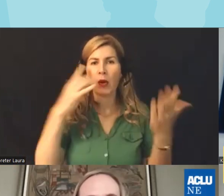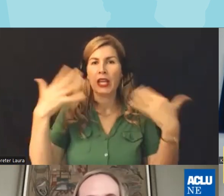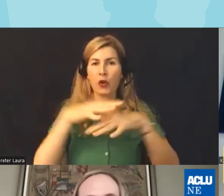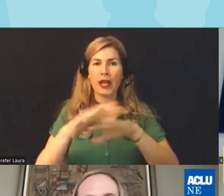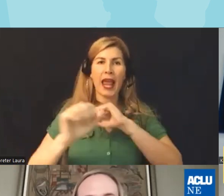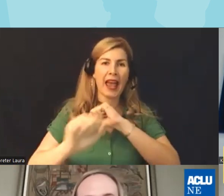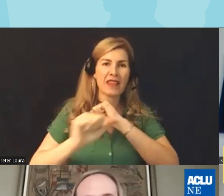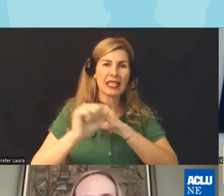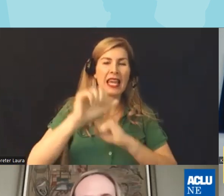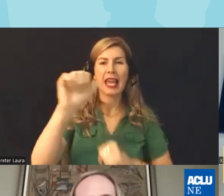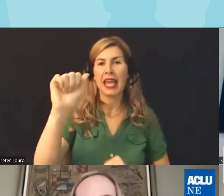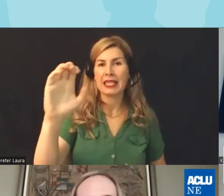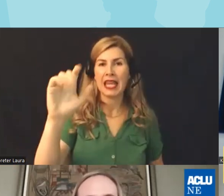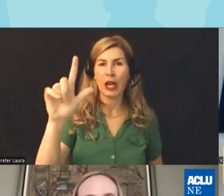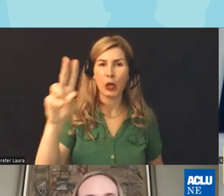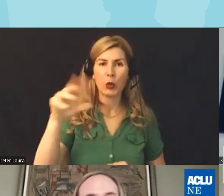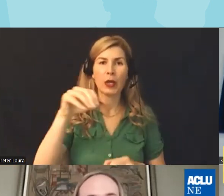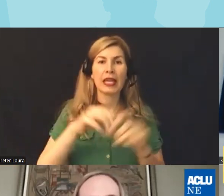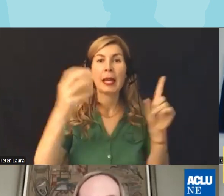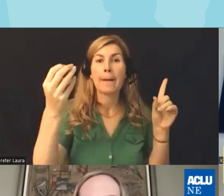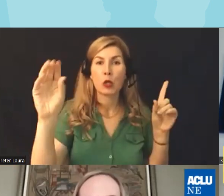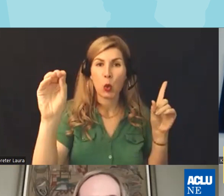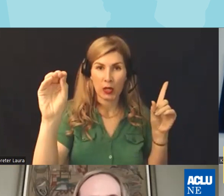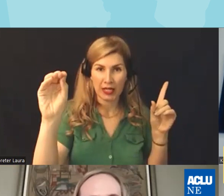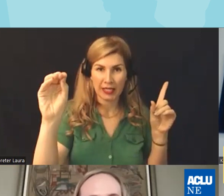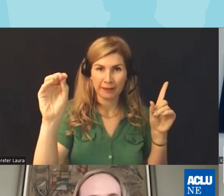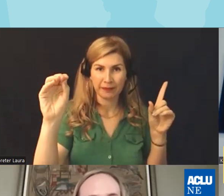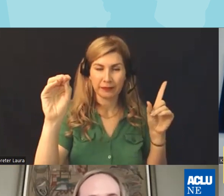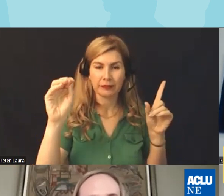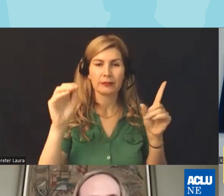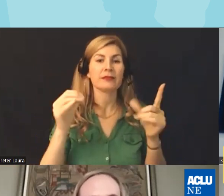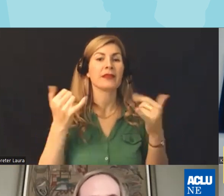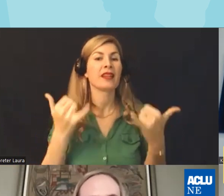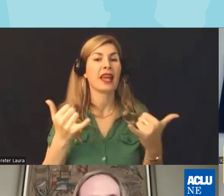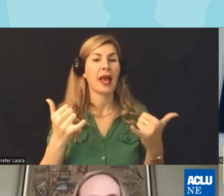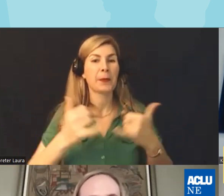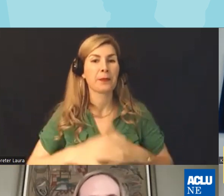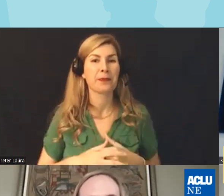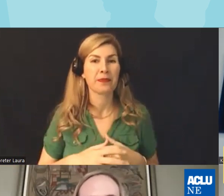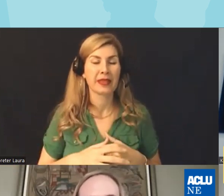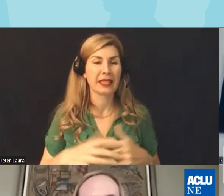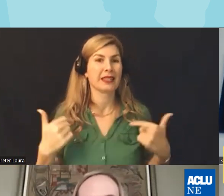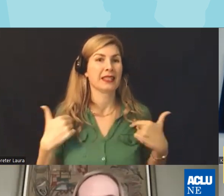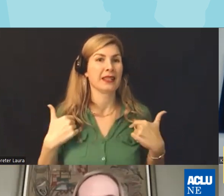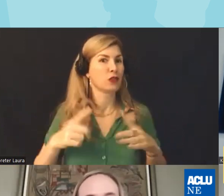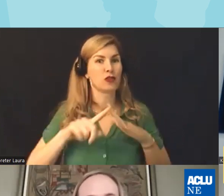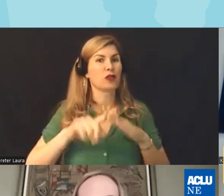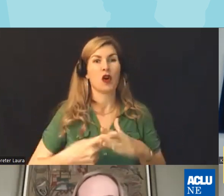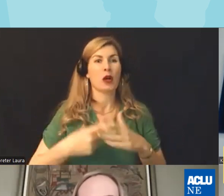the ACLU of Missouri and so I'm going to go ahead and kick off today's conversation with a question